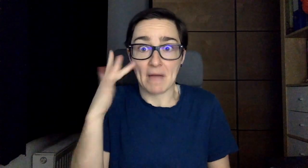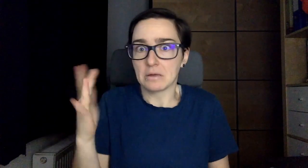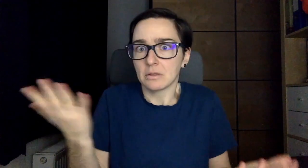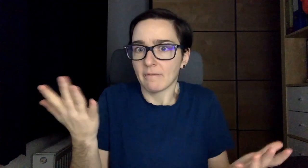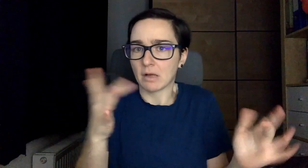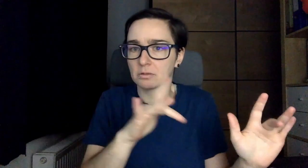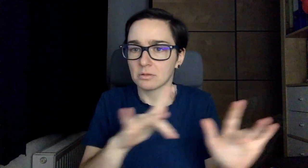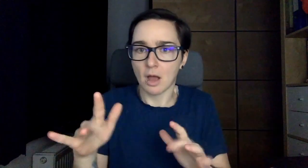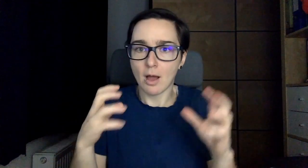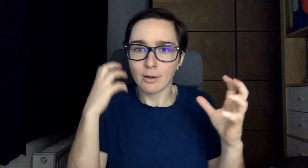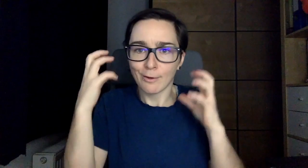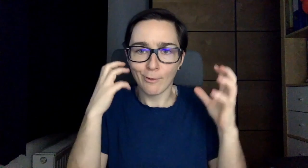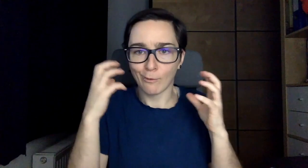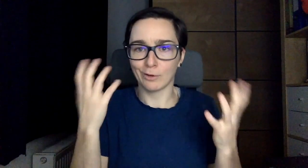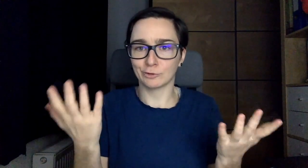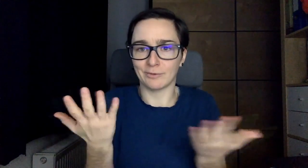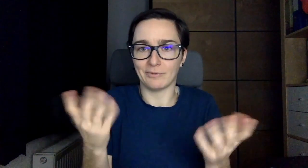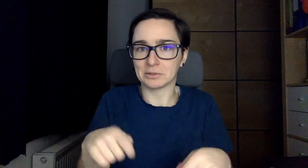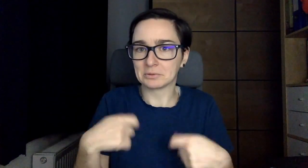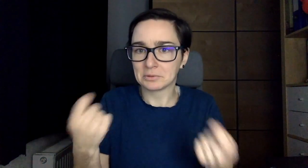I don´t even know all the noises there are...